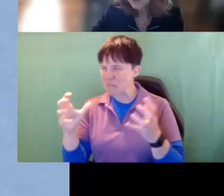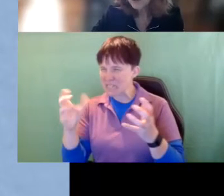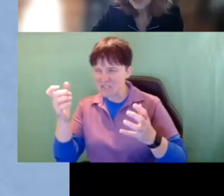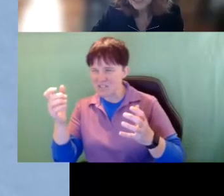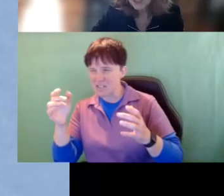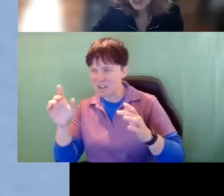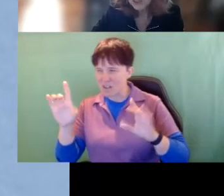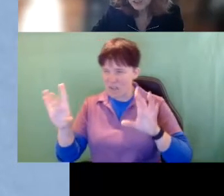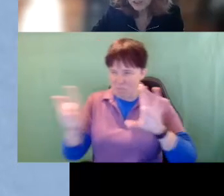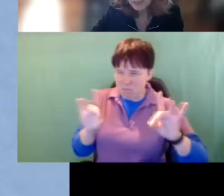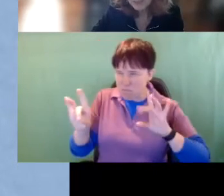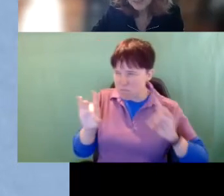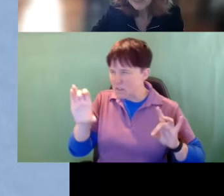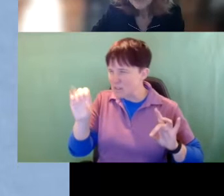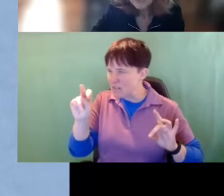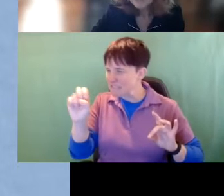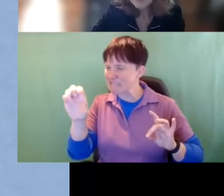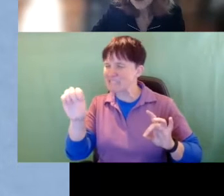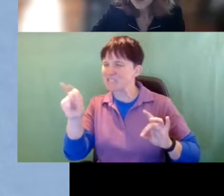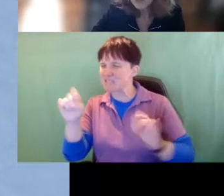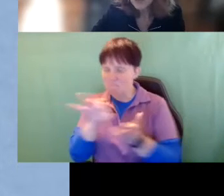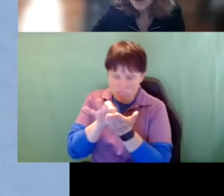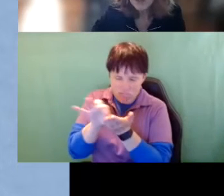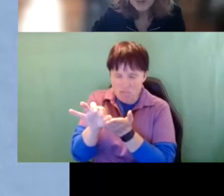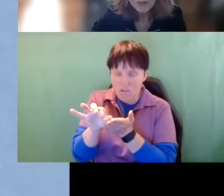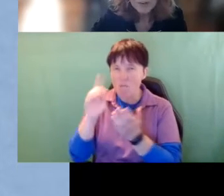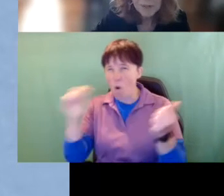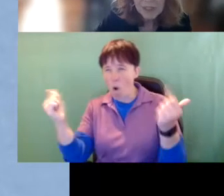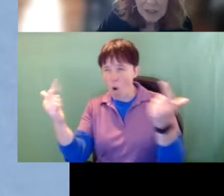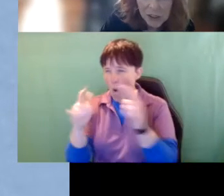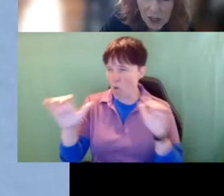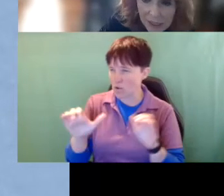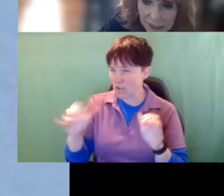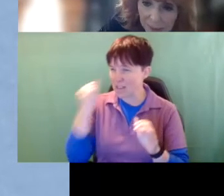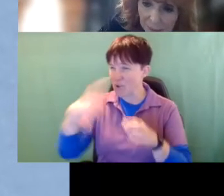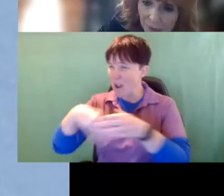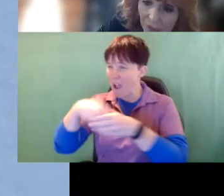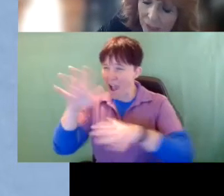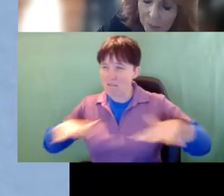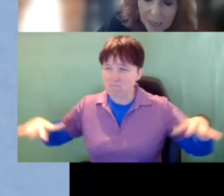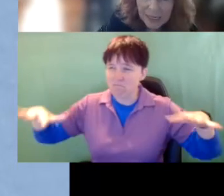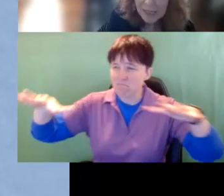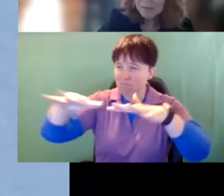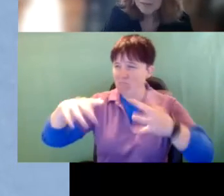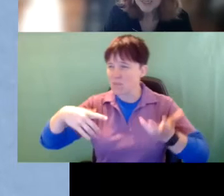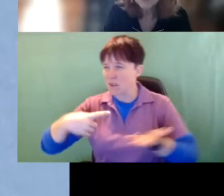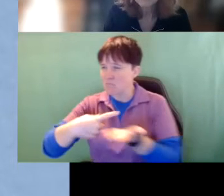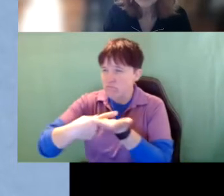the trainings should look like And so when you're out there in the field they're talking to the people that you may